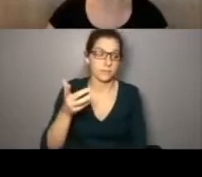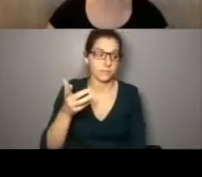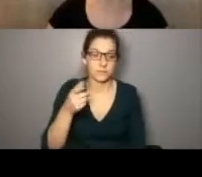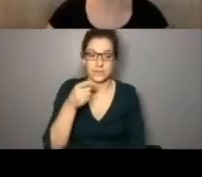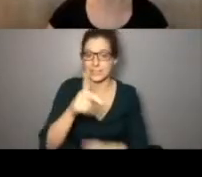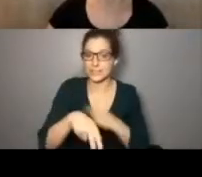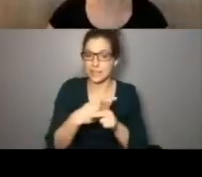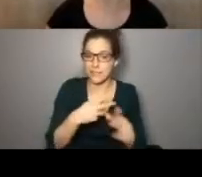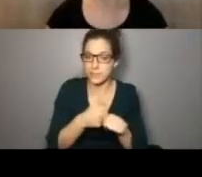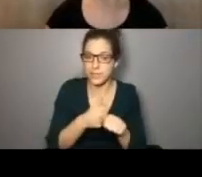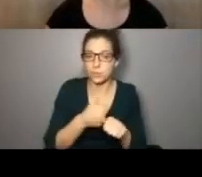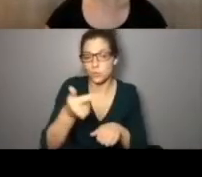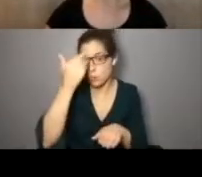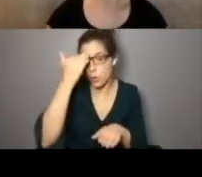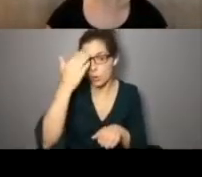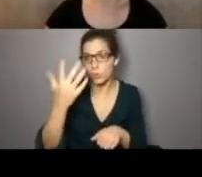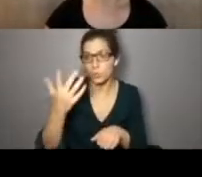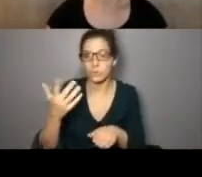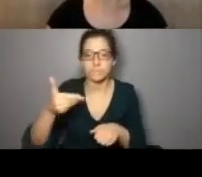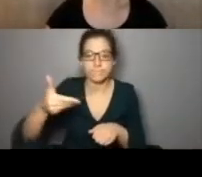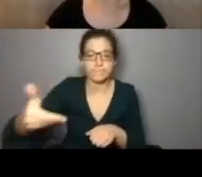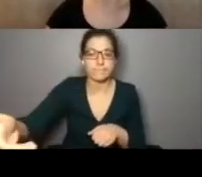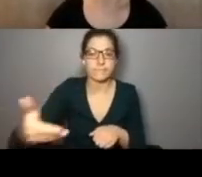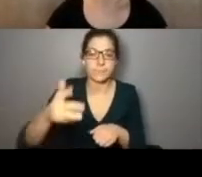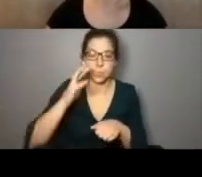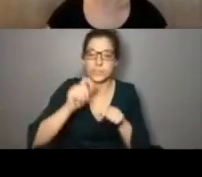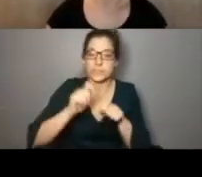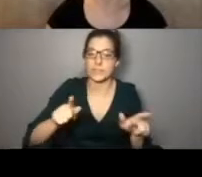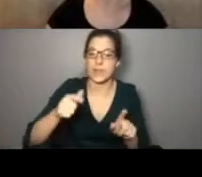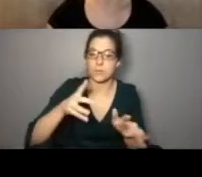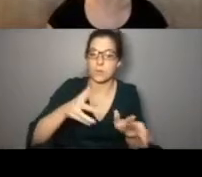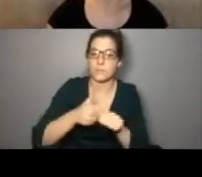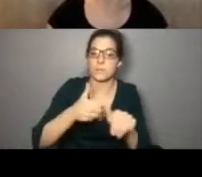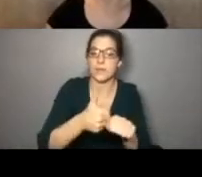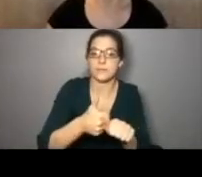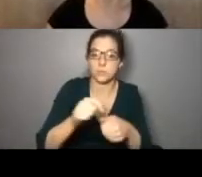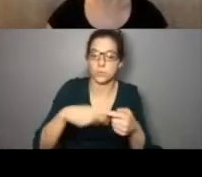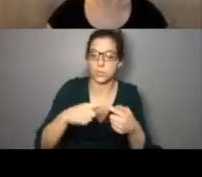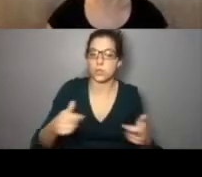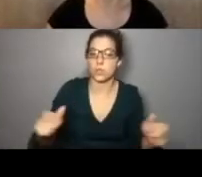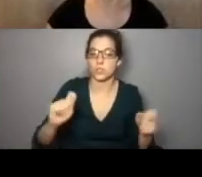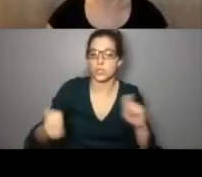say these kinds of updates so that you know . Periodically we will send out these updates when there are